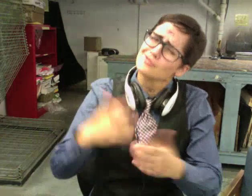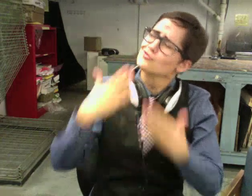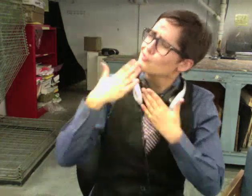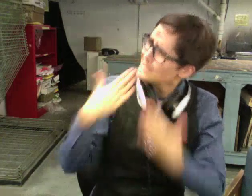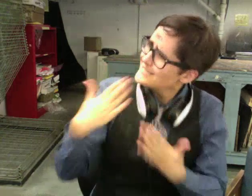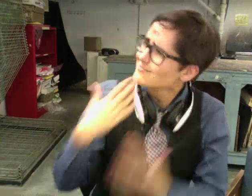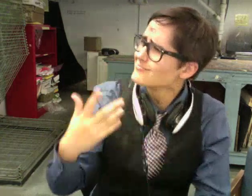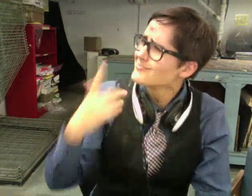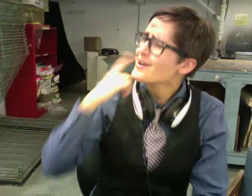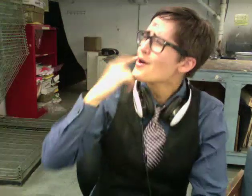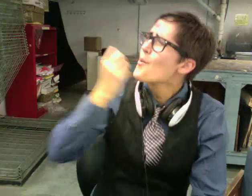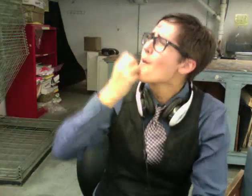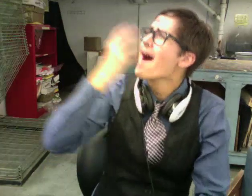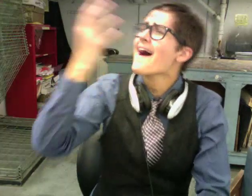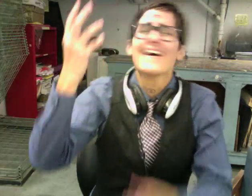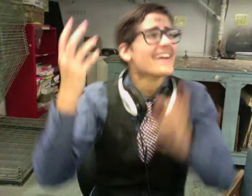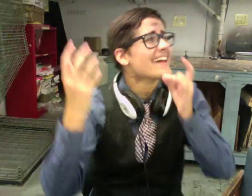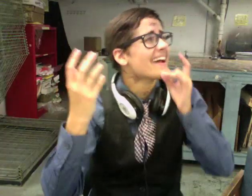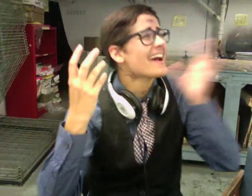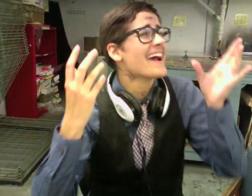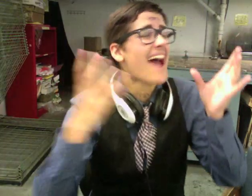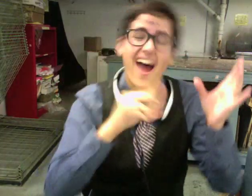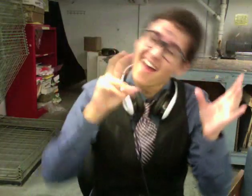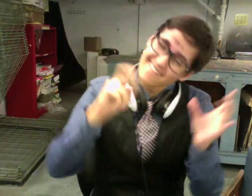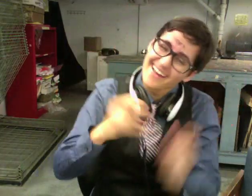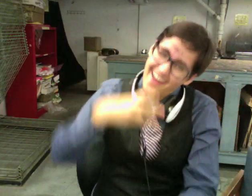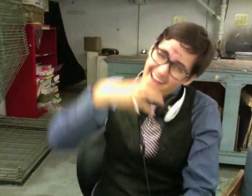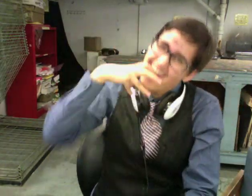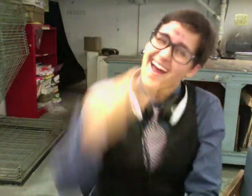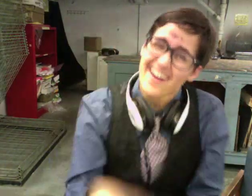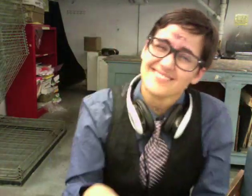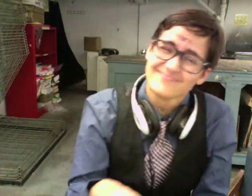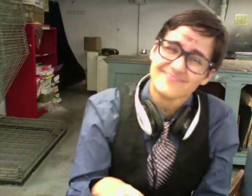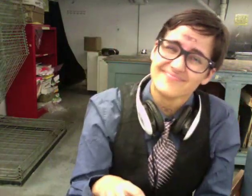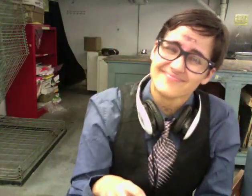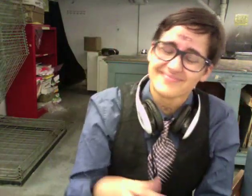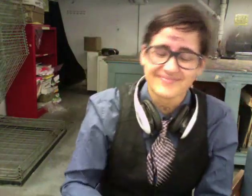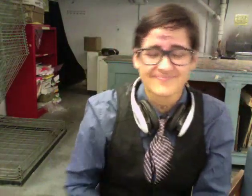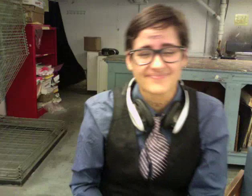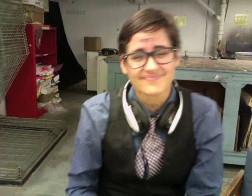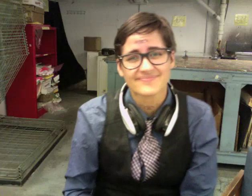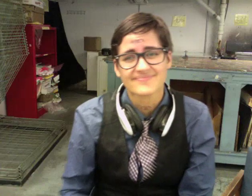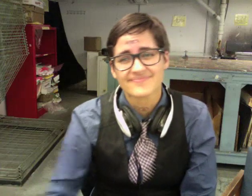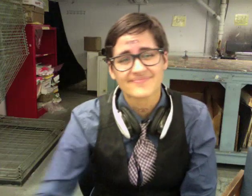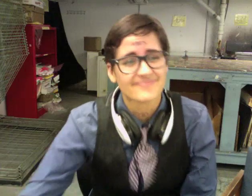yes, extreme heat, that our desert community is gifted with.